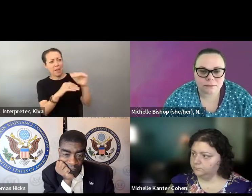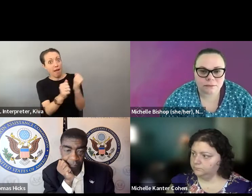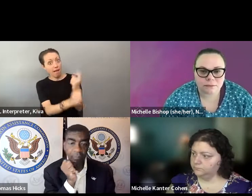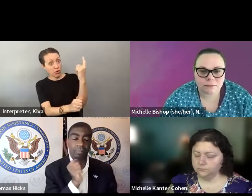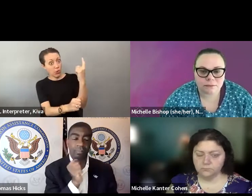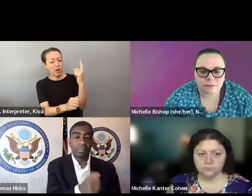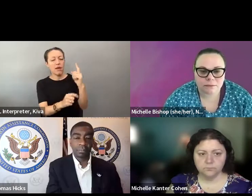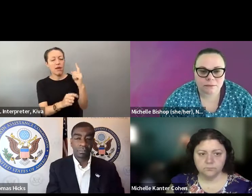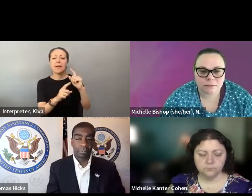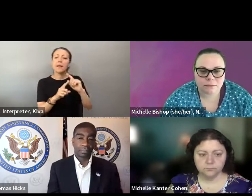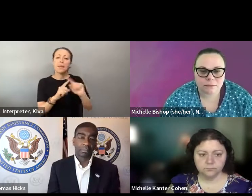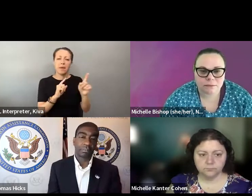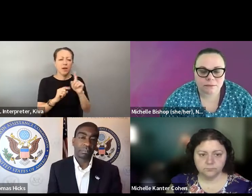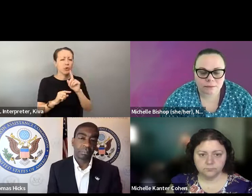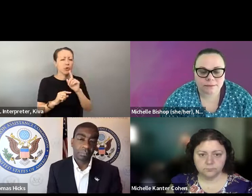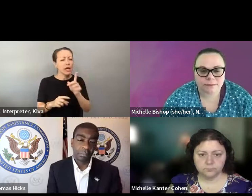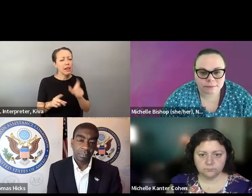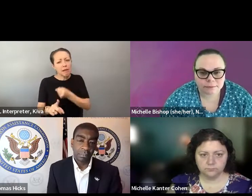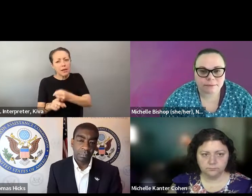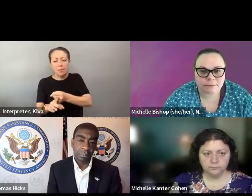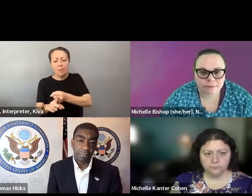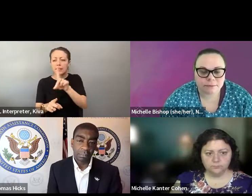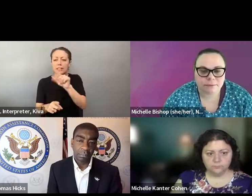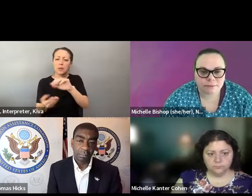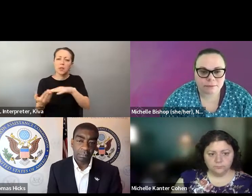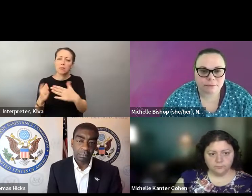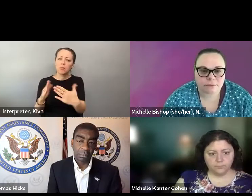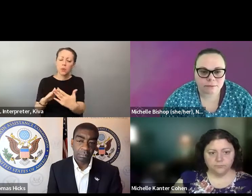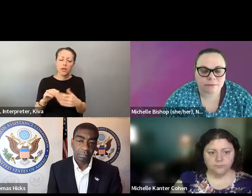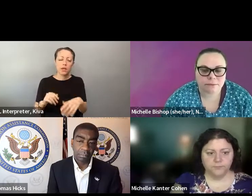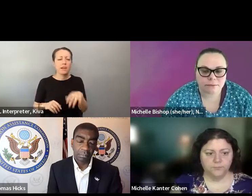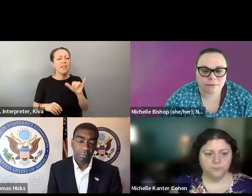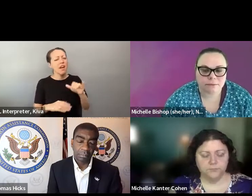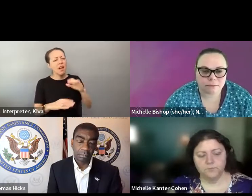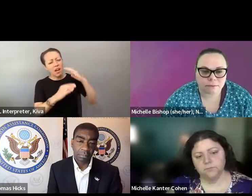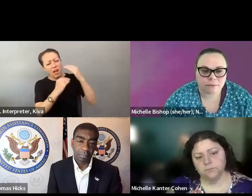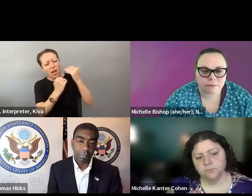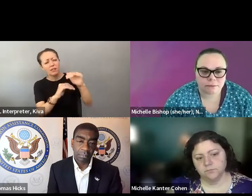I think also just speaking of Florida law, we've seen over the past 2 years, which is putting up completely unnecessary administrative hurdles and procedural hurdles on all voters, but hurdles, that disproportionately impact voters discipline and when we just put hurdles that disproportionately impact votes were disabilities. And when we put up unnecessary